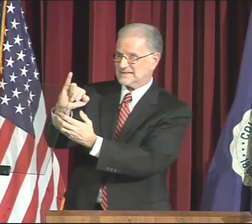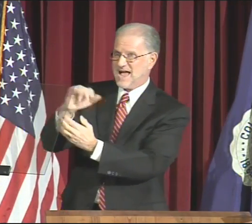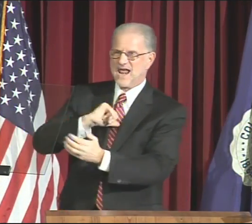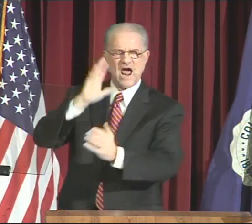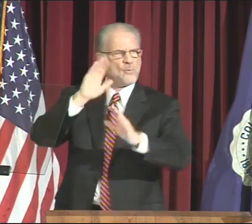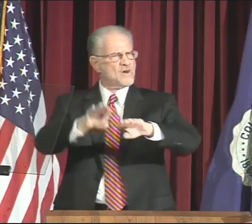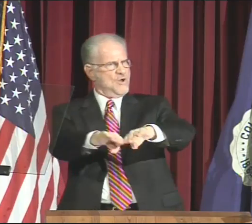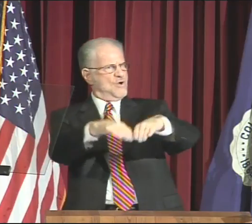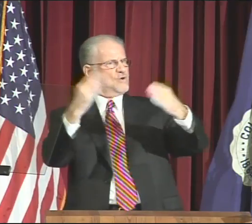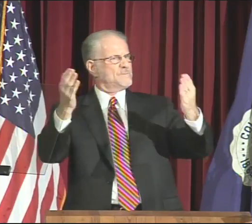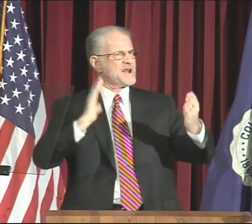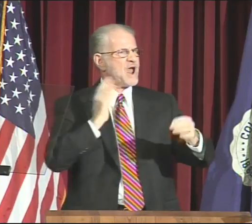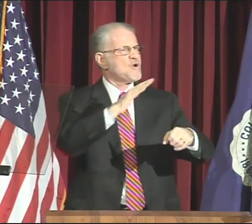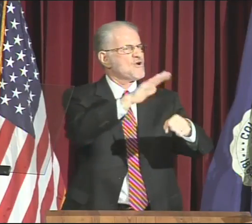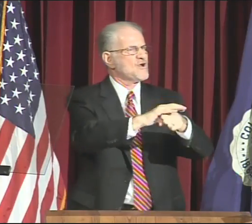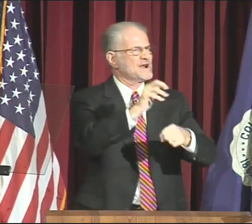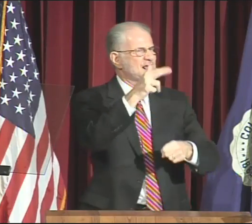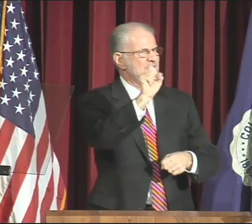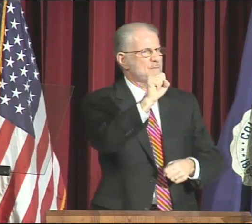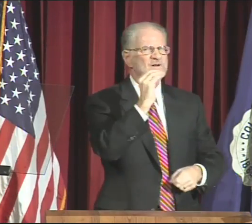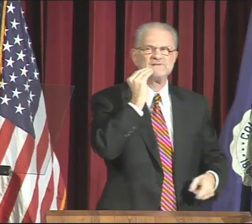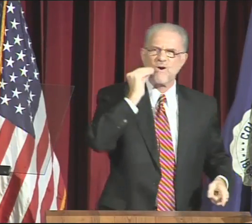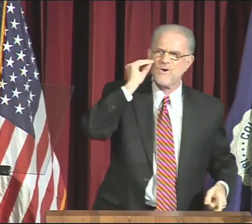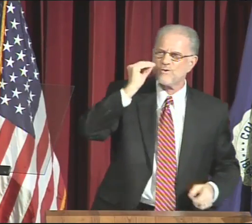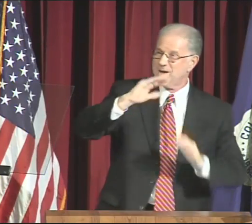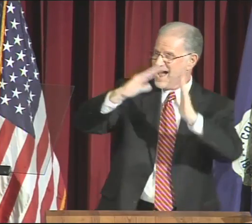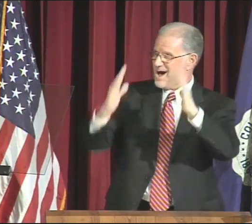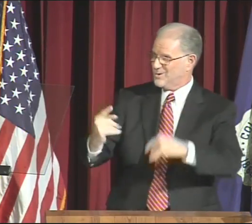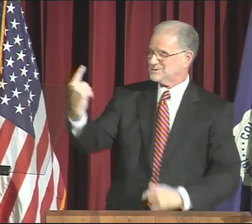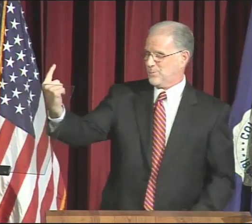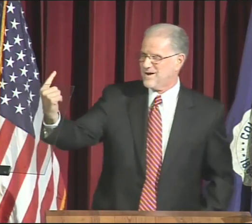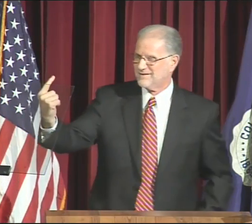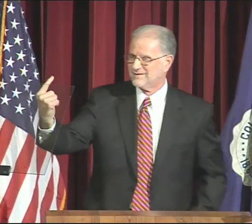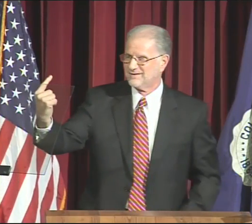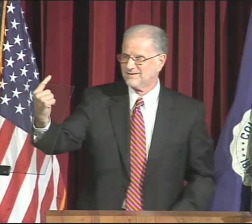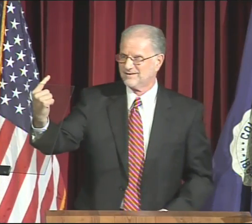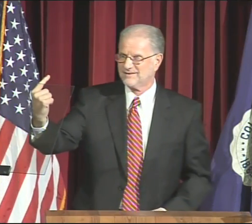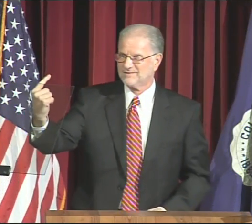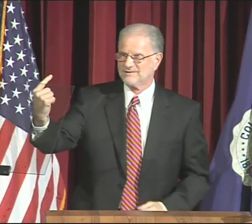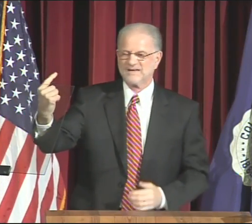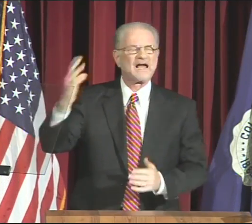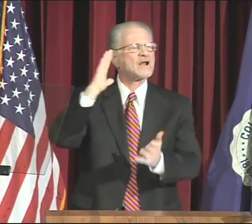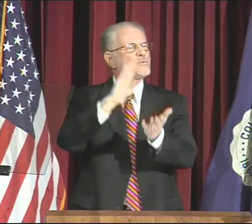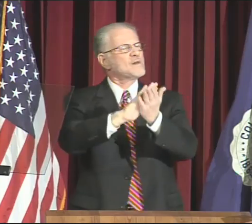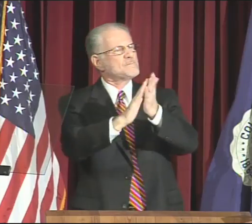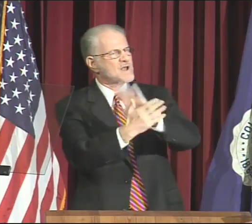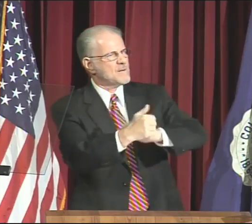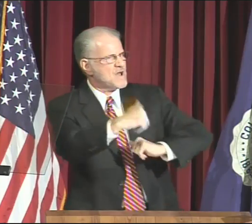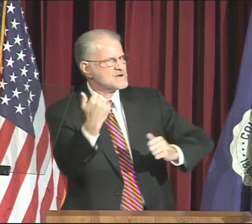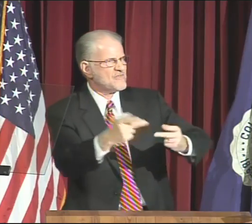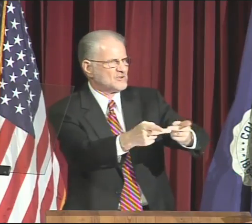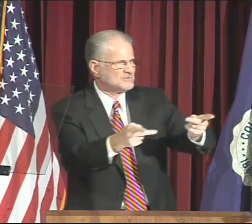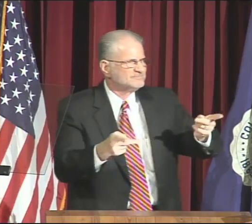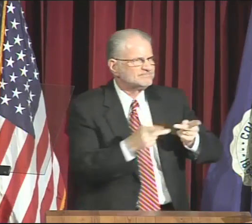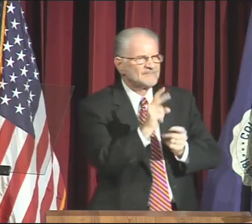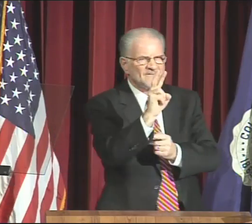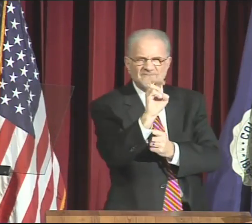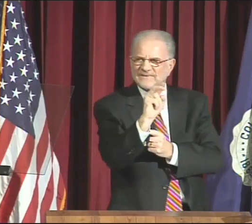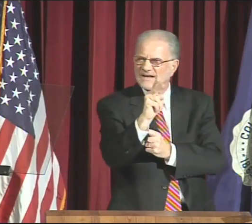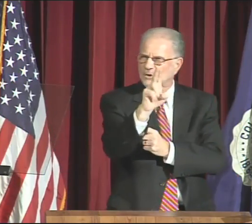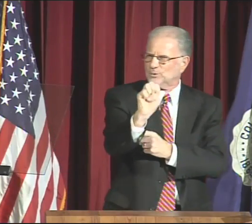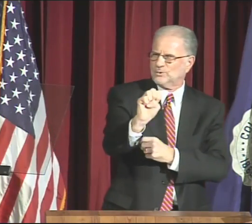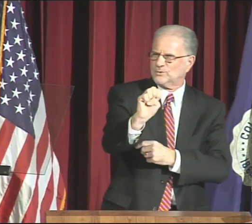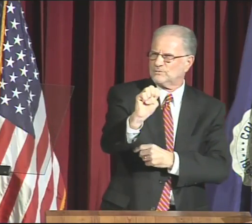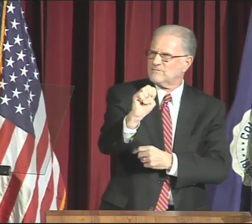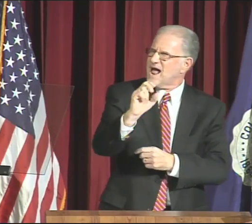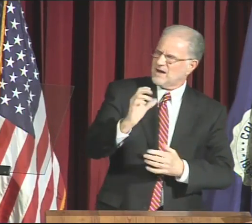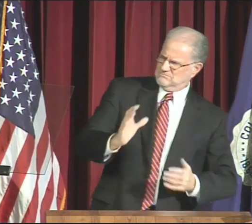My wife Vicki and I will open our on-campus home, House One.